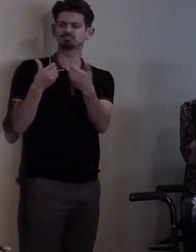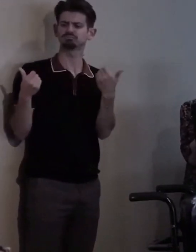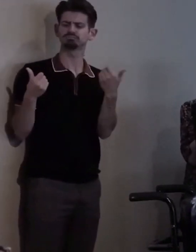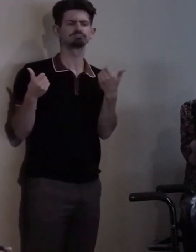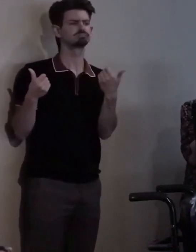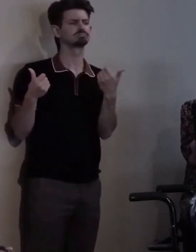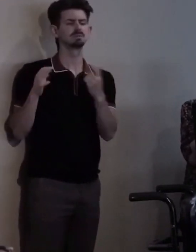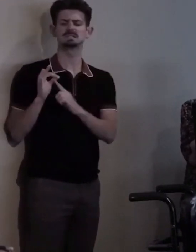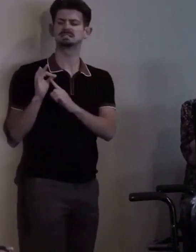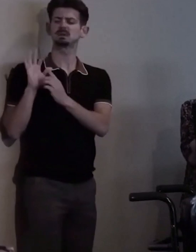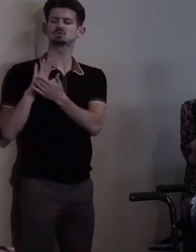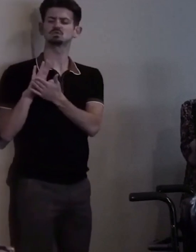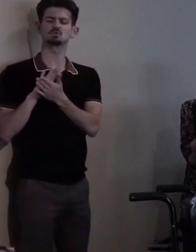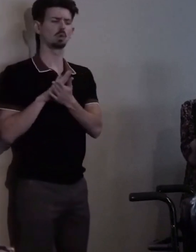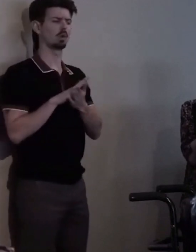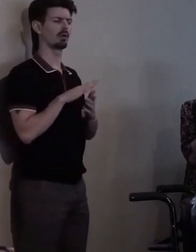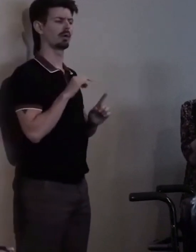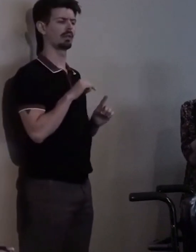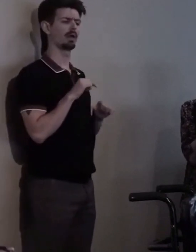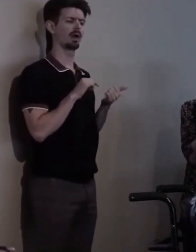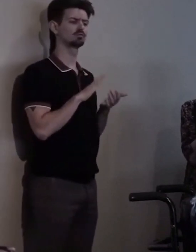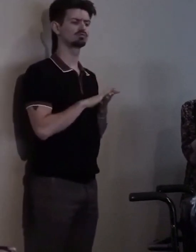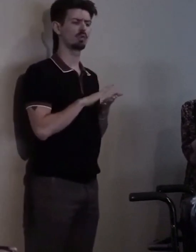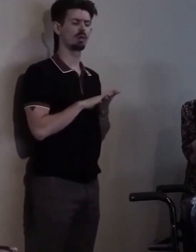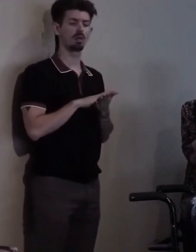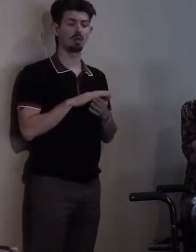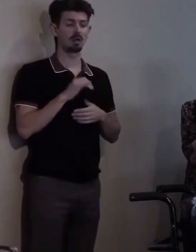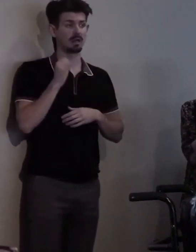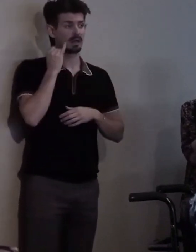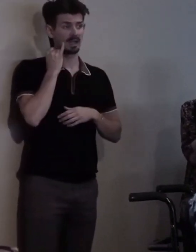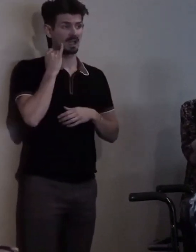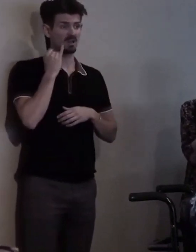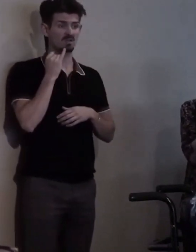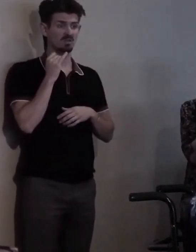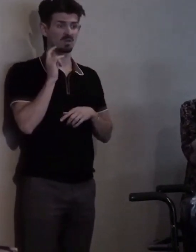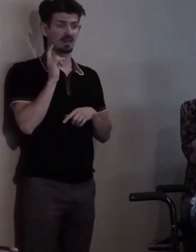If you couldn't hack regular school by yourself